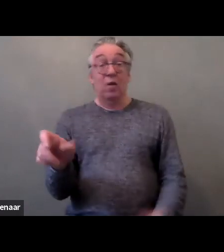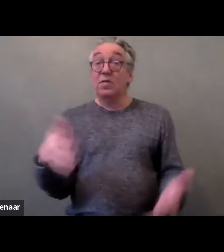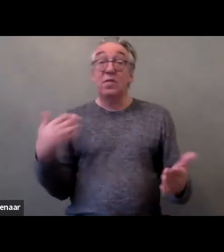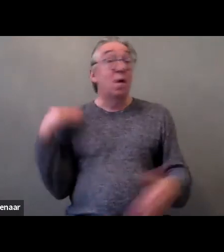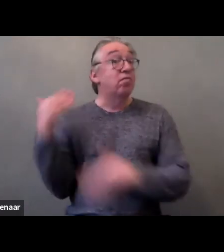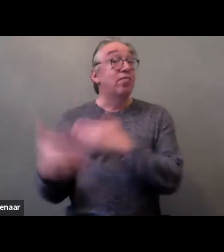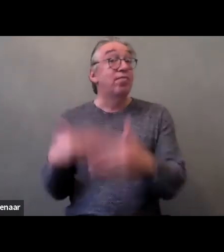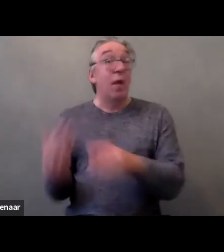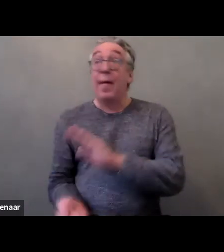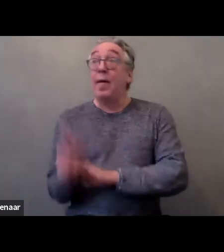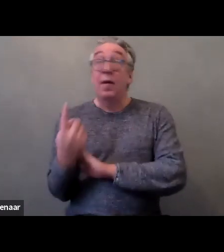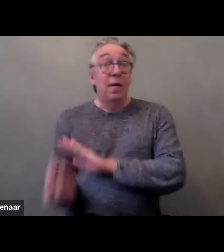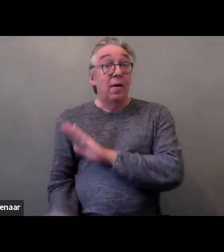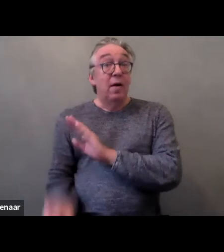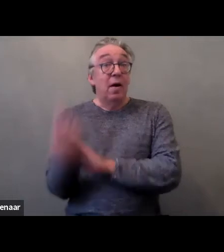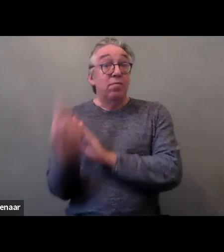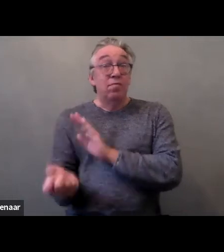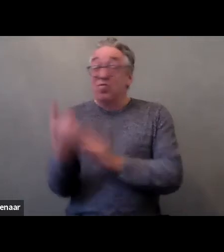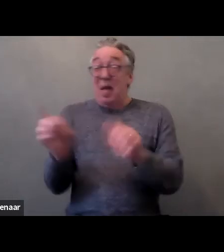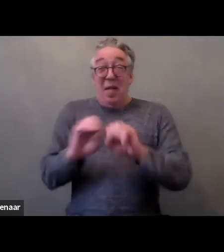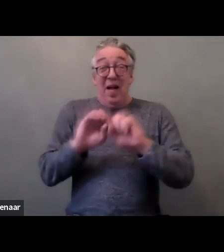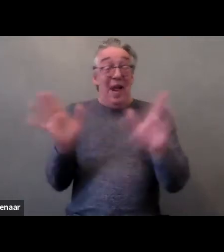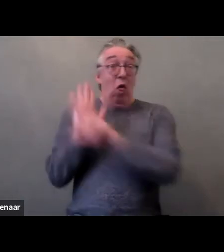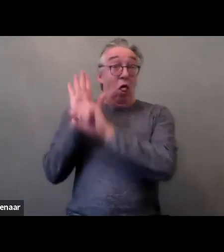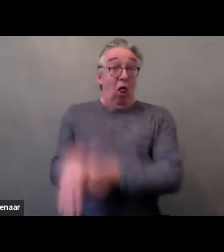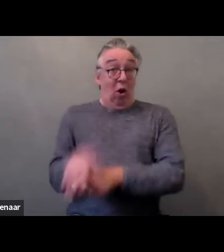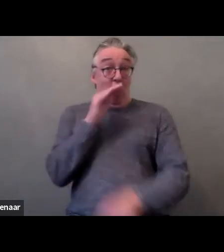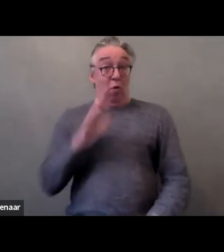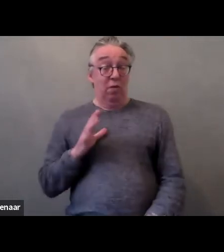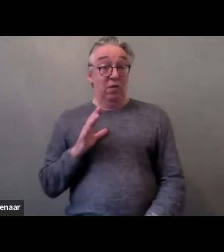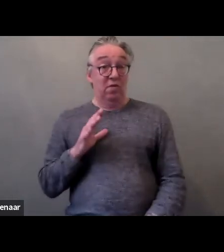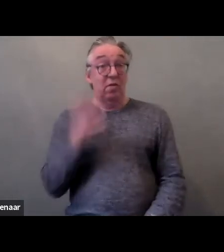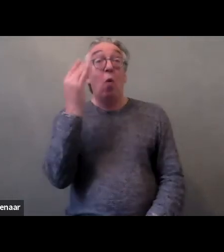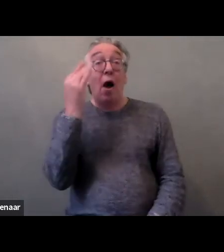with a clear gender bias as it's mostly practiced on women.